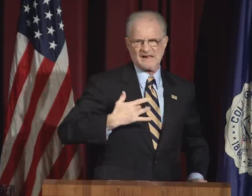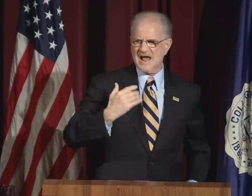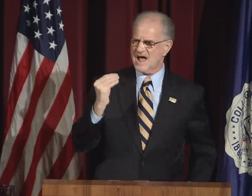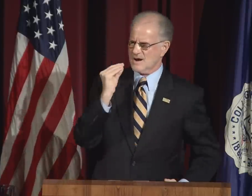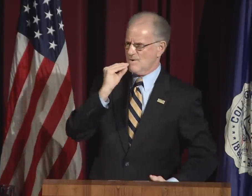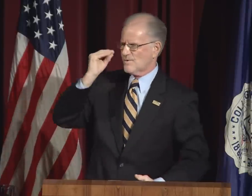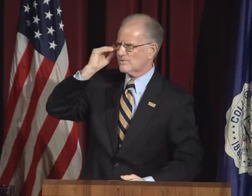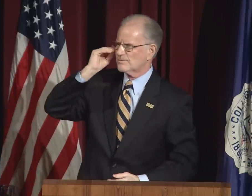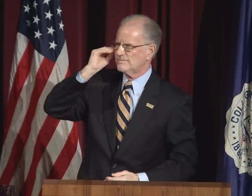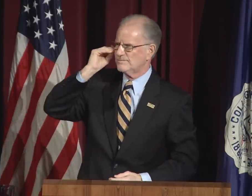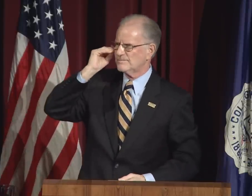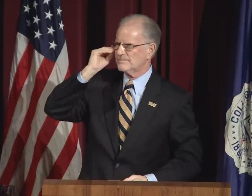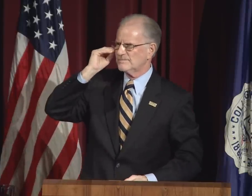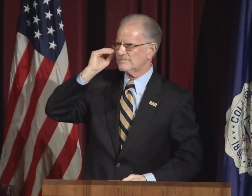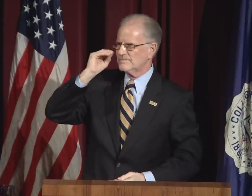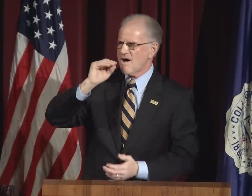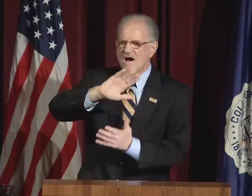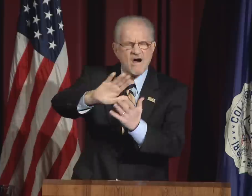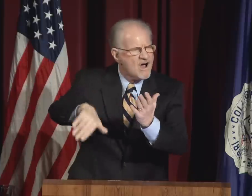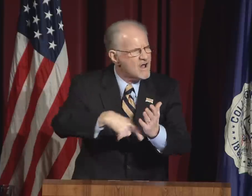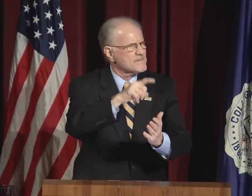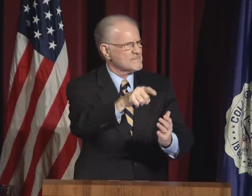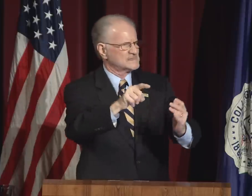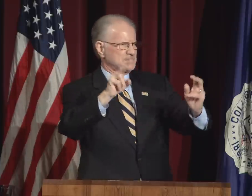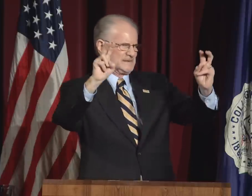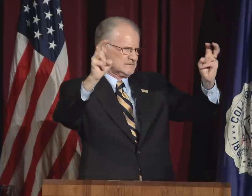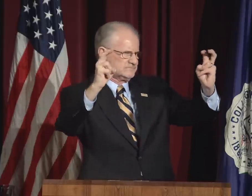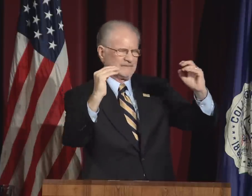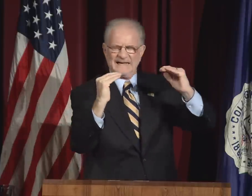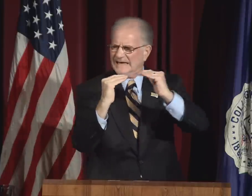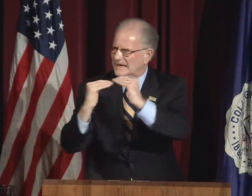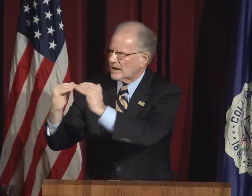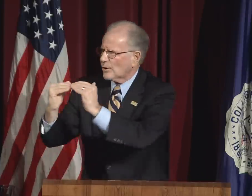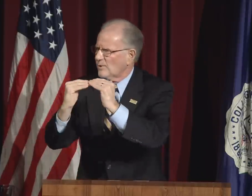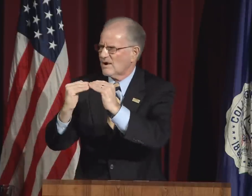We must make all feel at home.